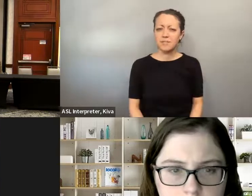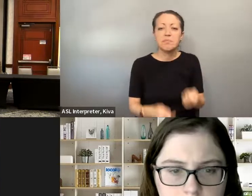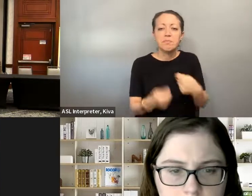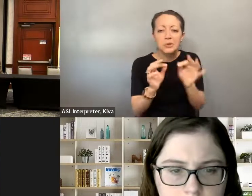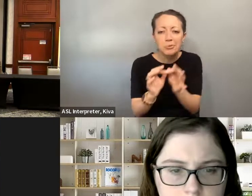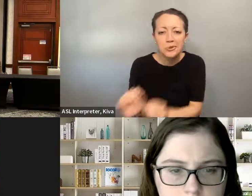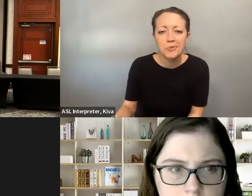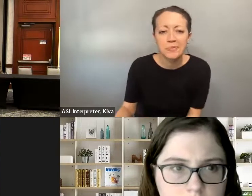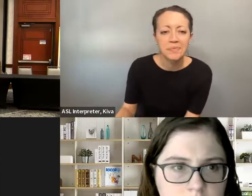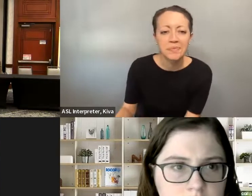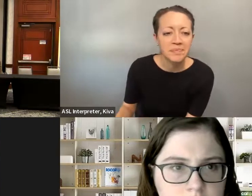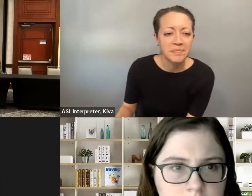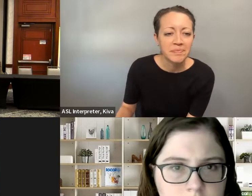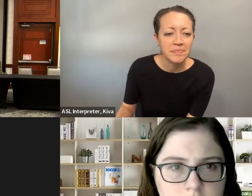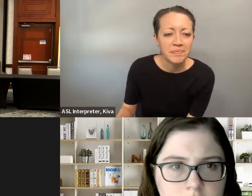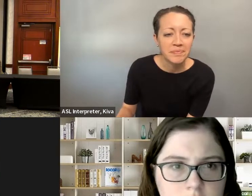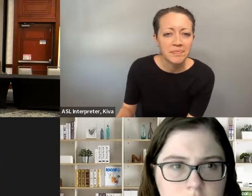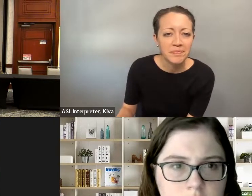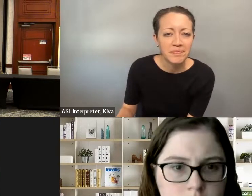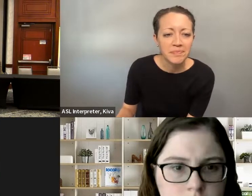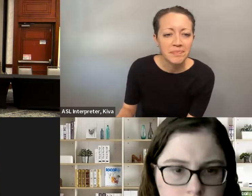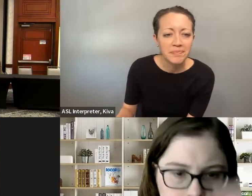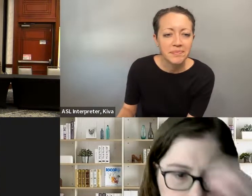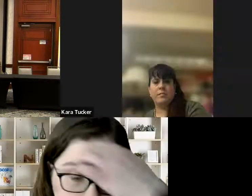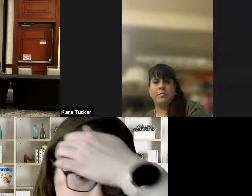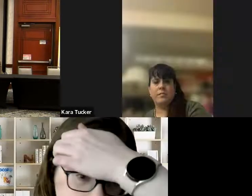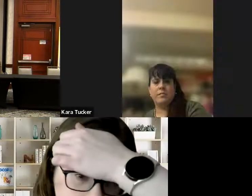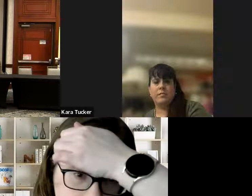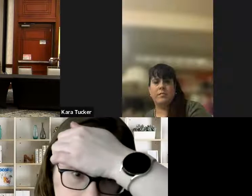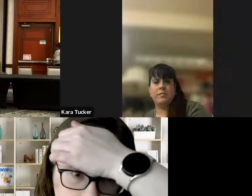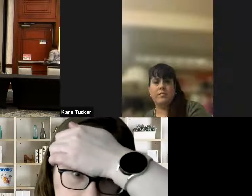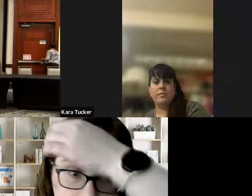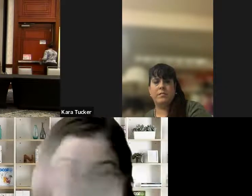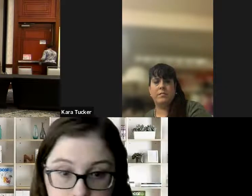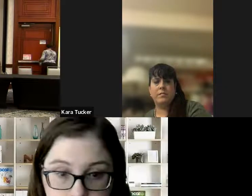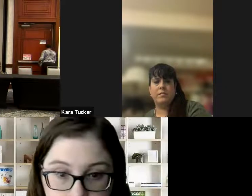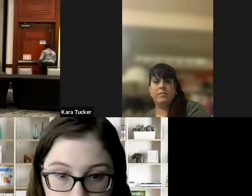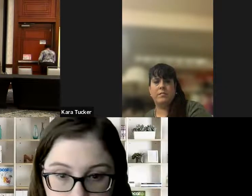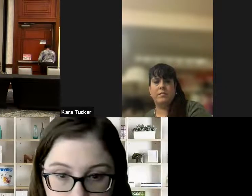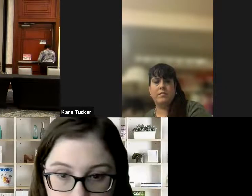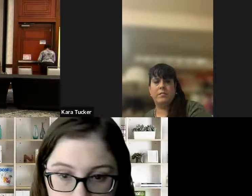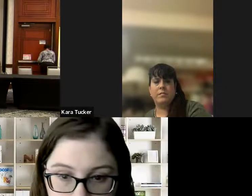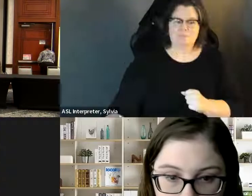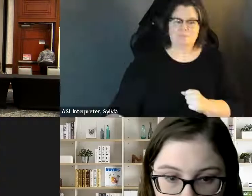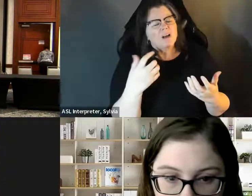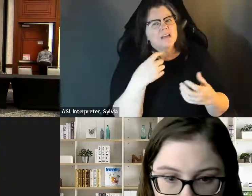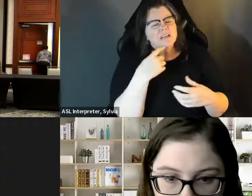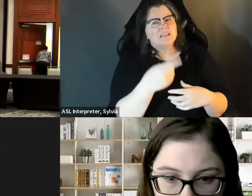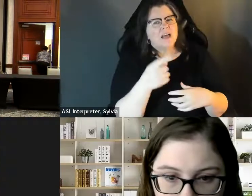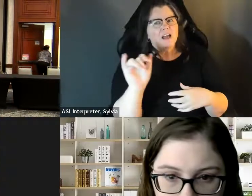incredible positive things that we bring everywhere we go We go. Thank you for speaking This is Natalie, I you know, and and I would just add to that.